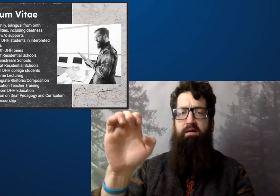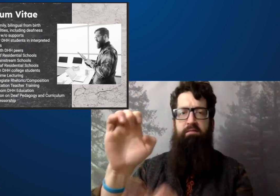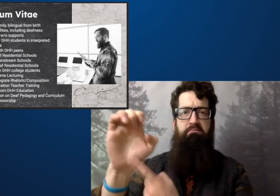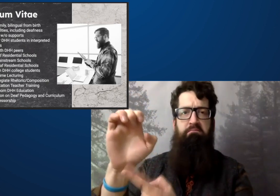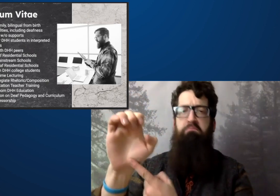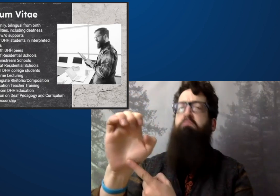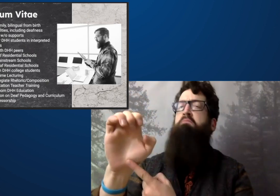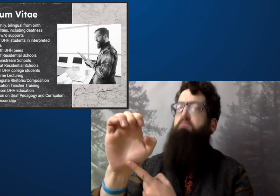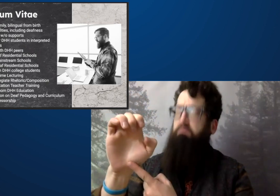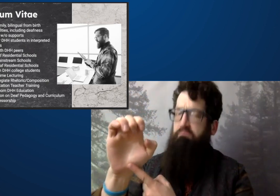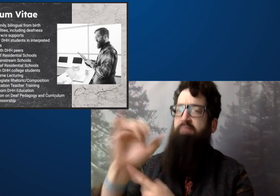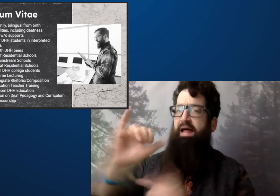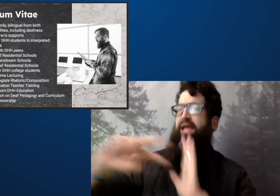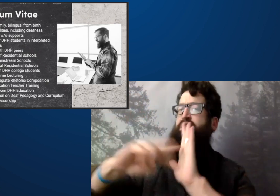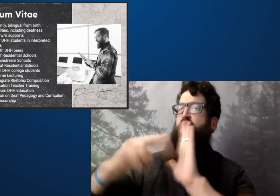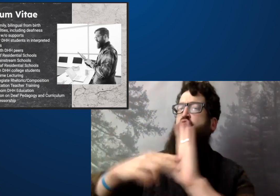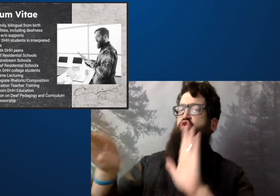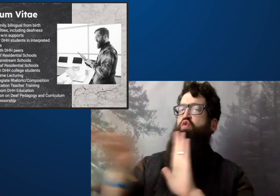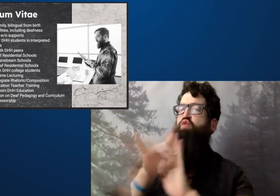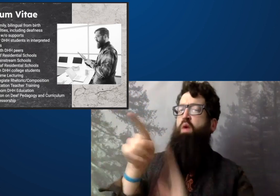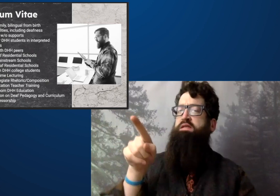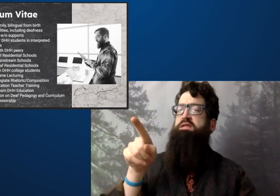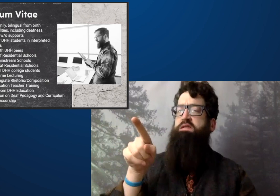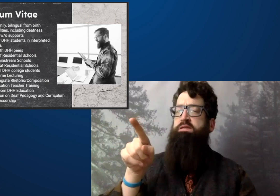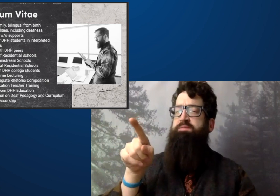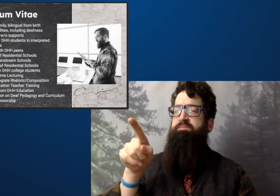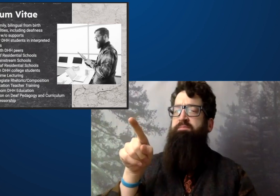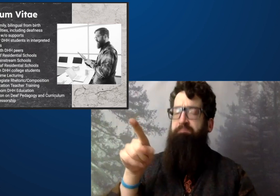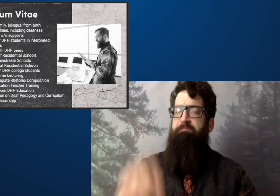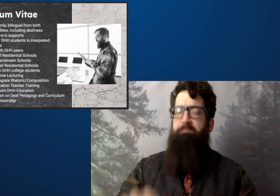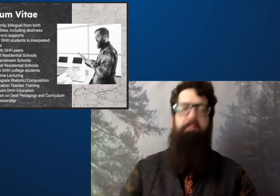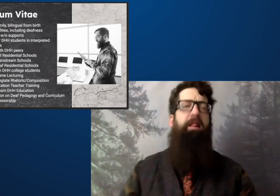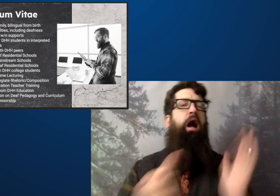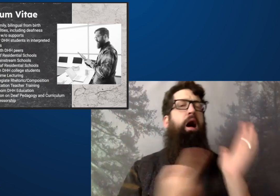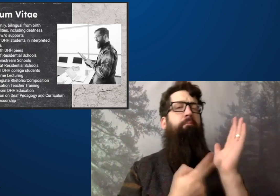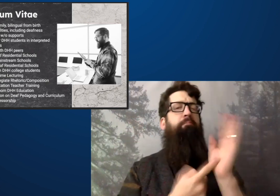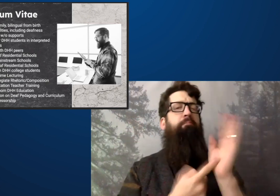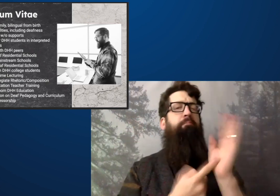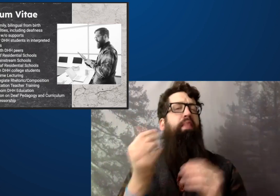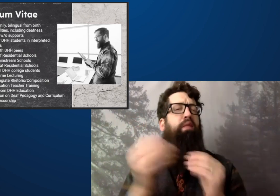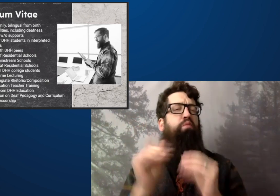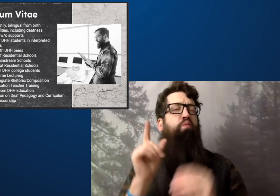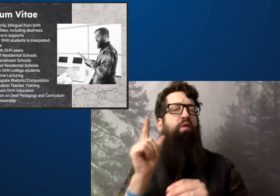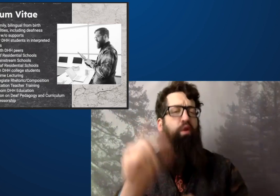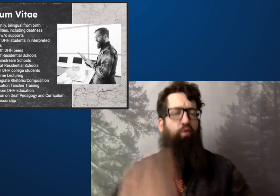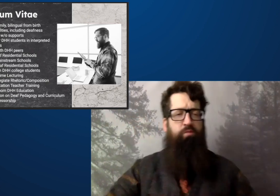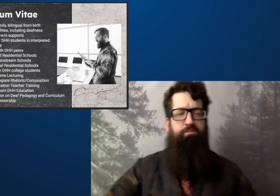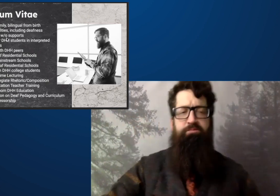At the top of the slide it says curriculum v tie. And I chose those words quite carefully.